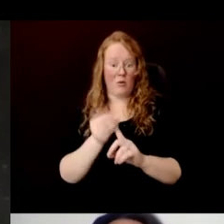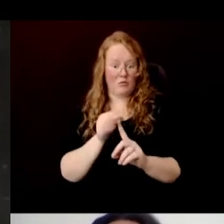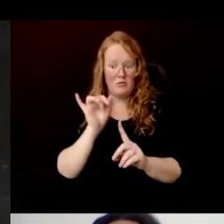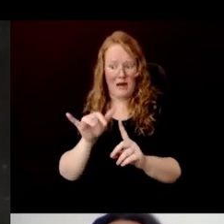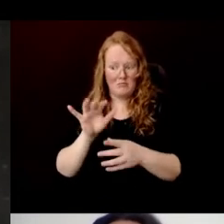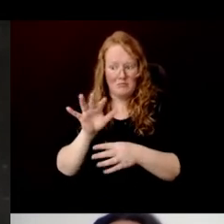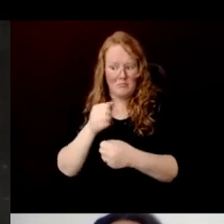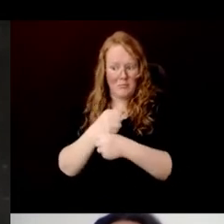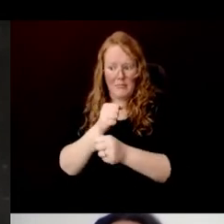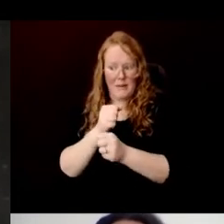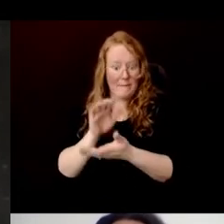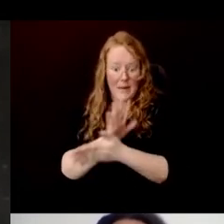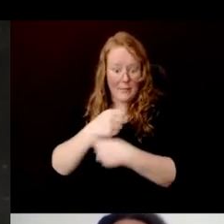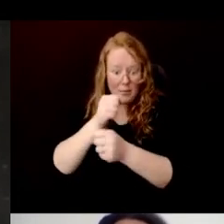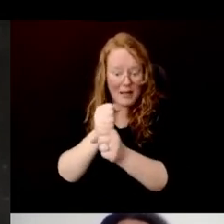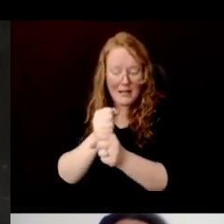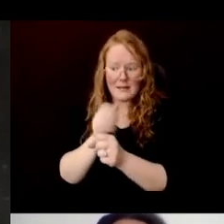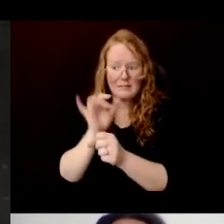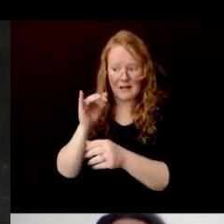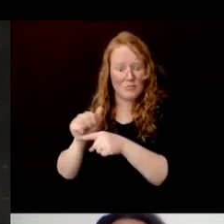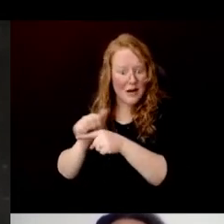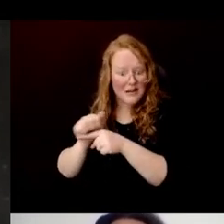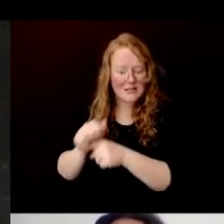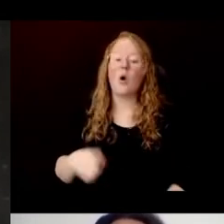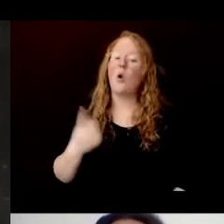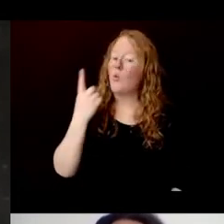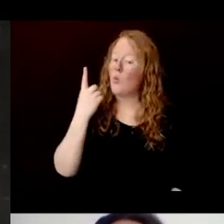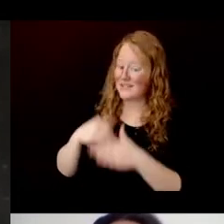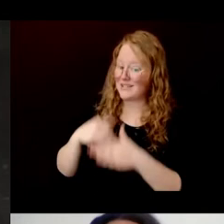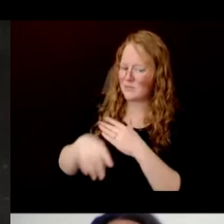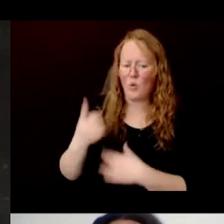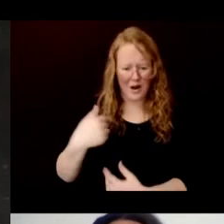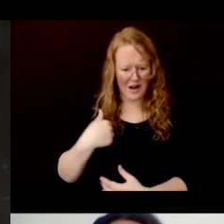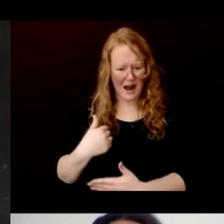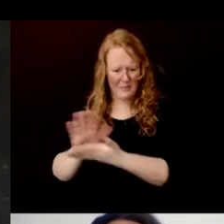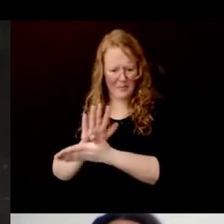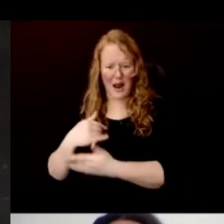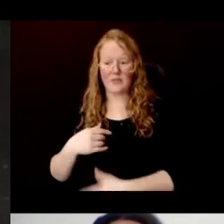They make these accessible. One that I work with is called Zo Project. That's "Z-O" Project.